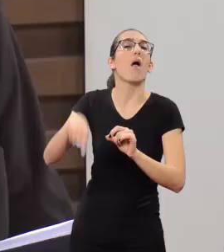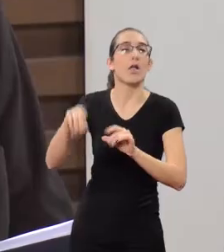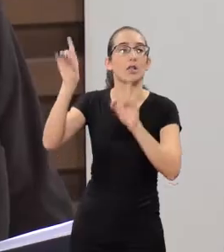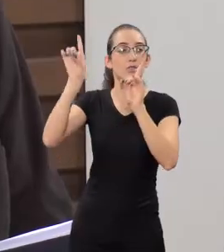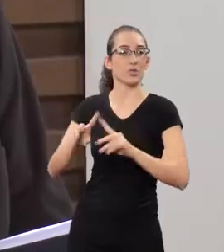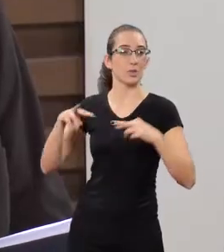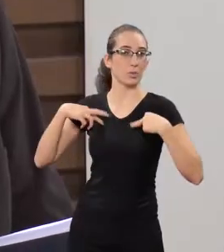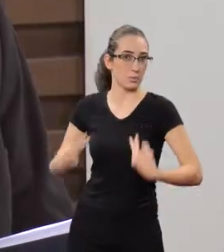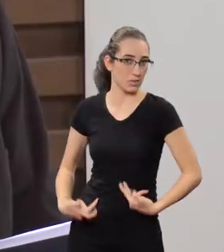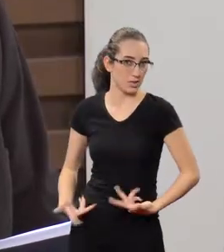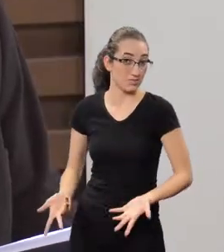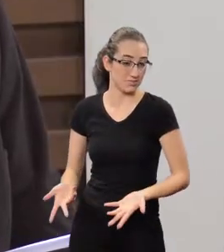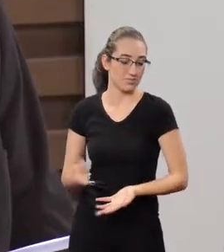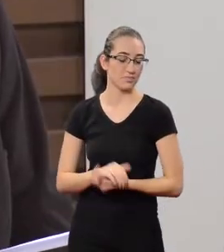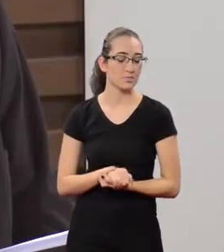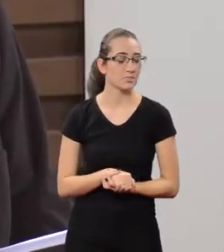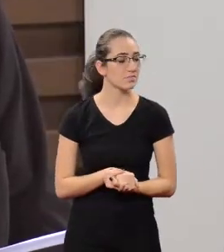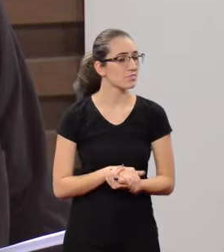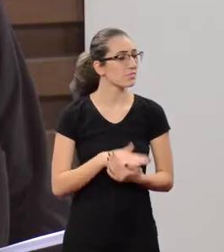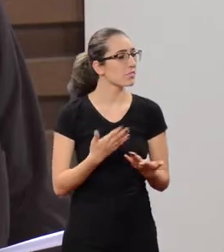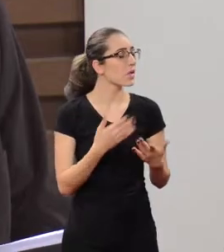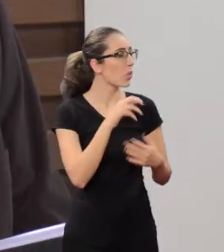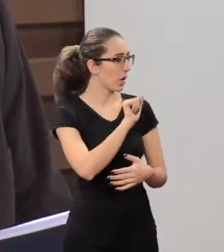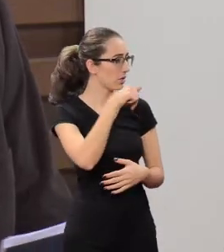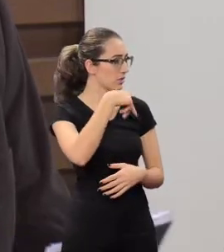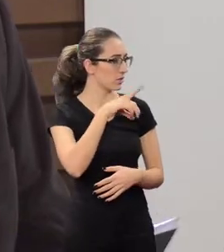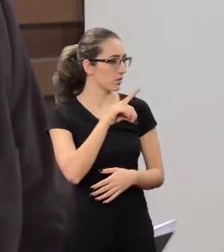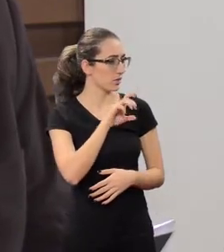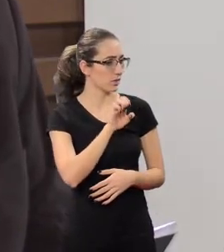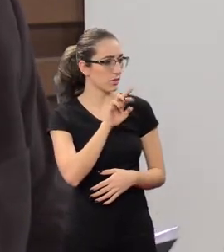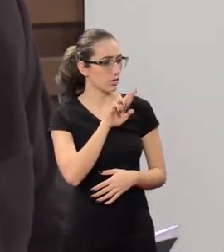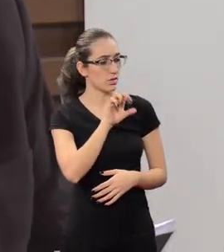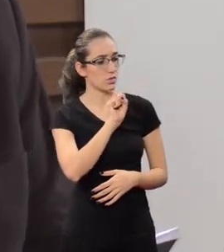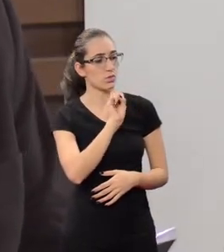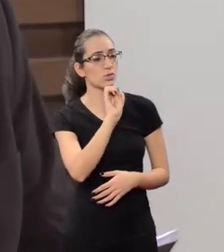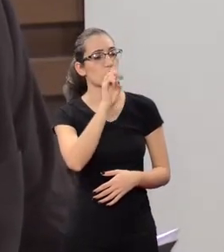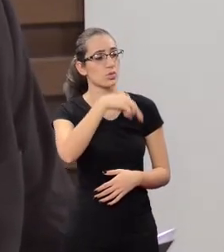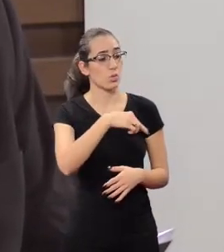So, Anderson, Human Rights are, before the agression,